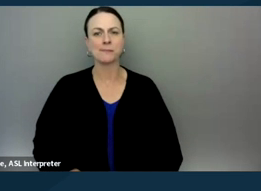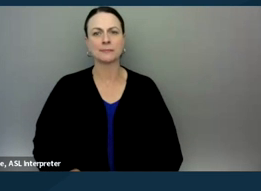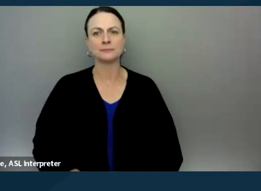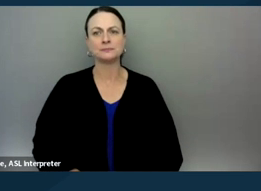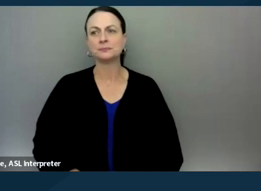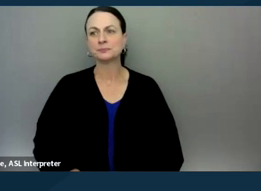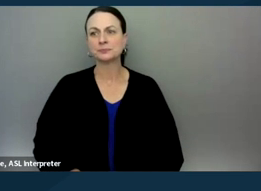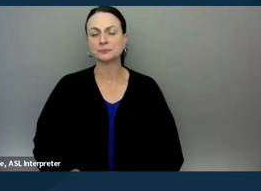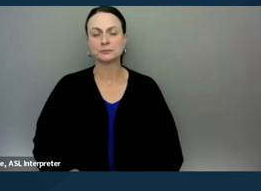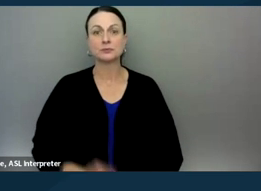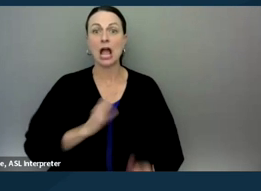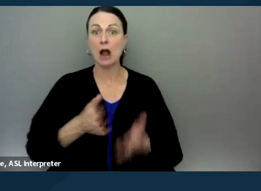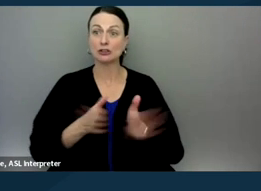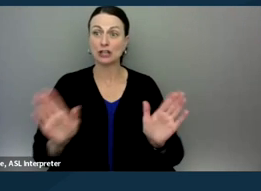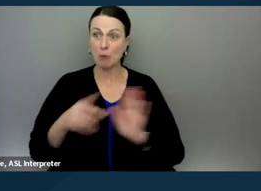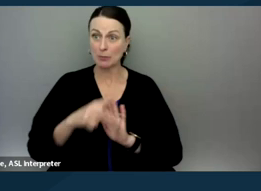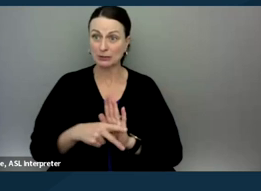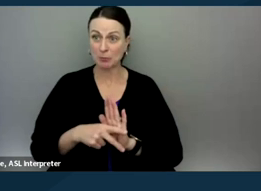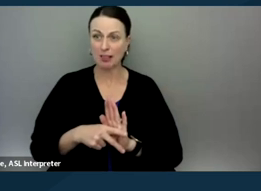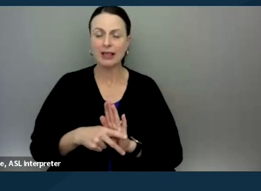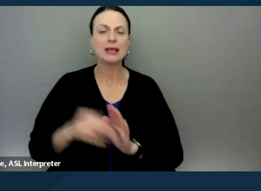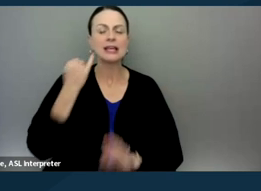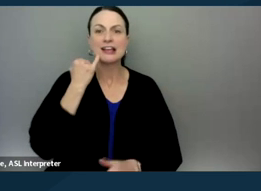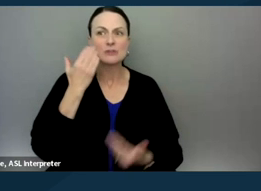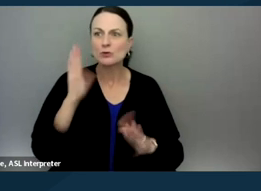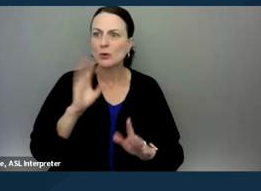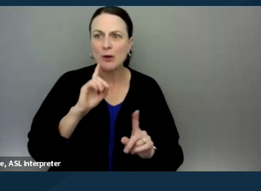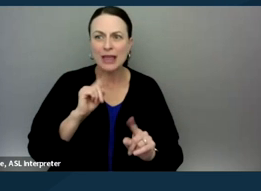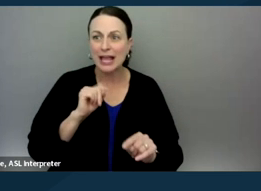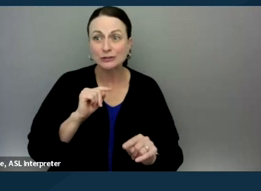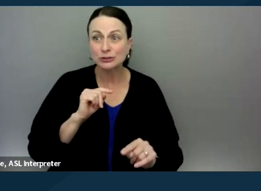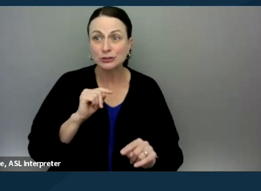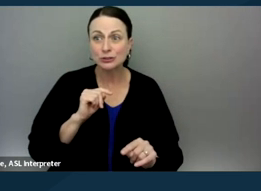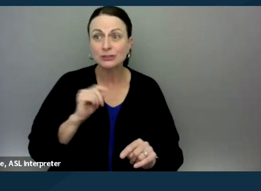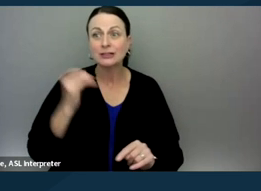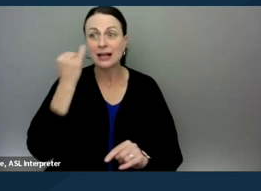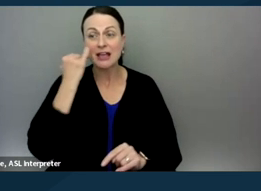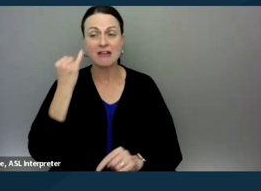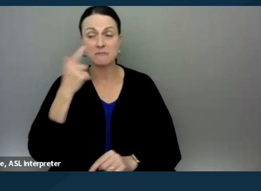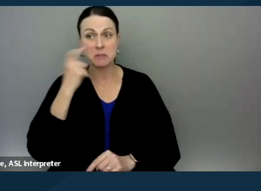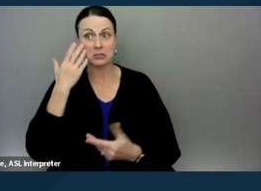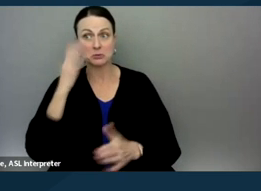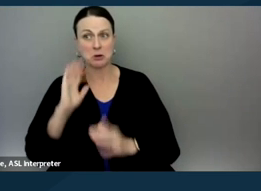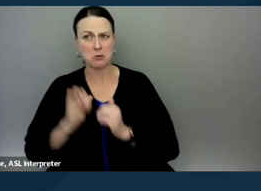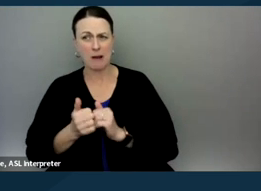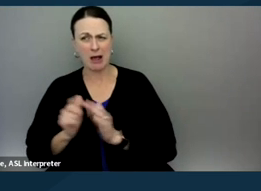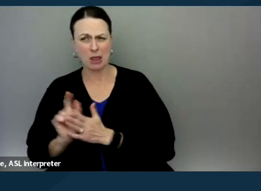our general principle is if it's, if you don't know the answer for sure, whether it's because you don't know how the law applies in this specific situation